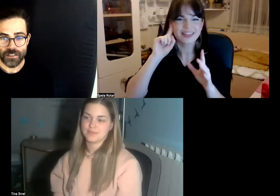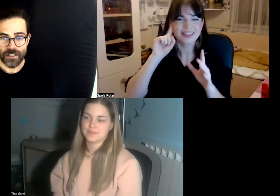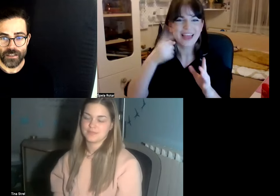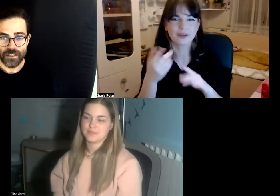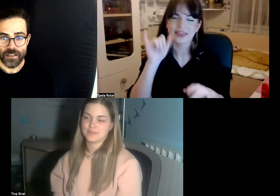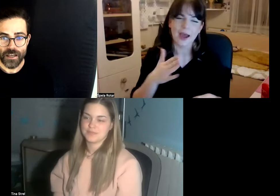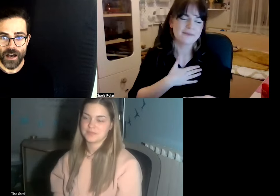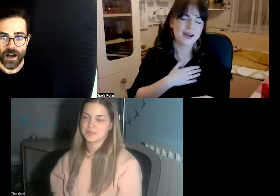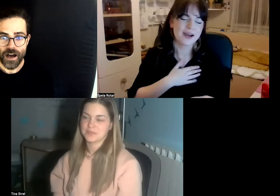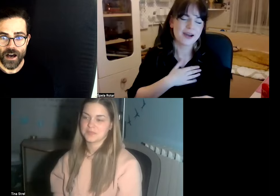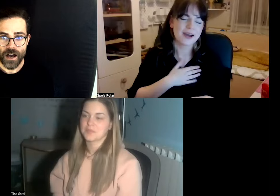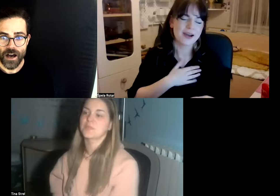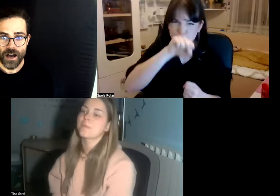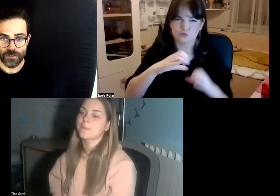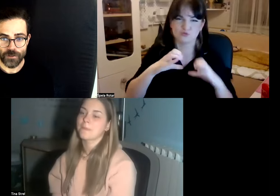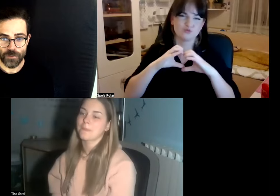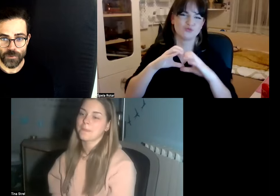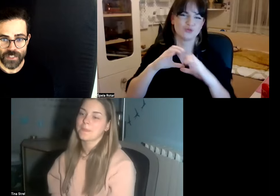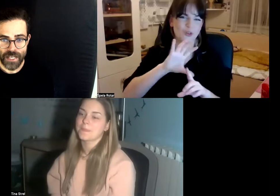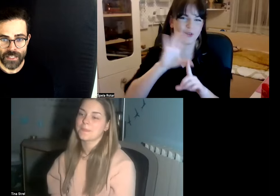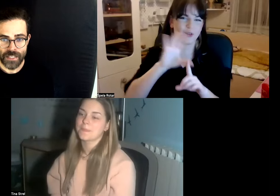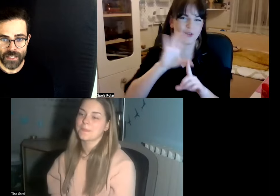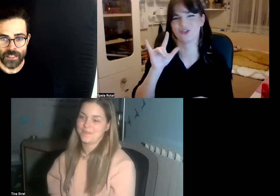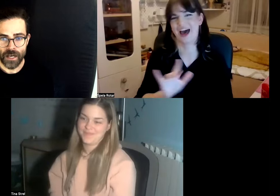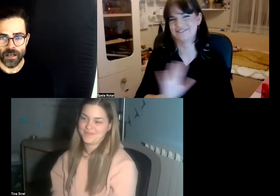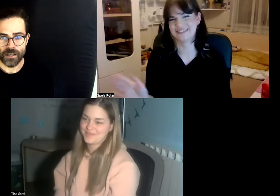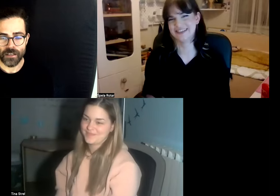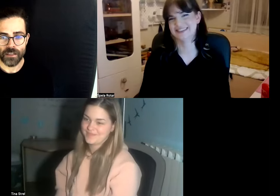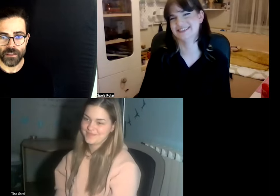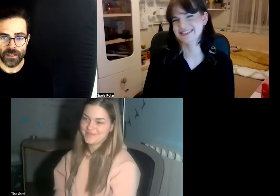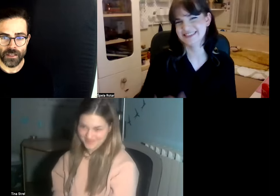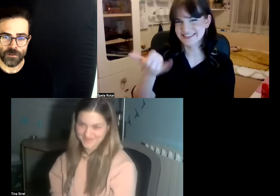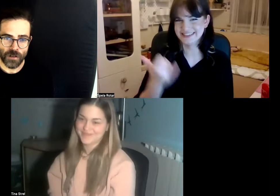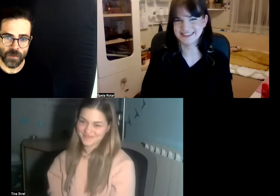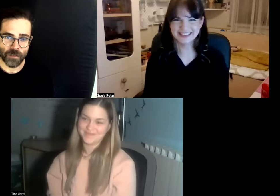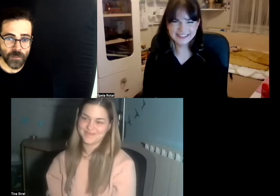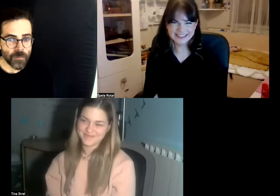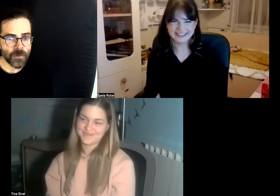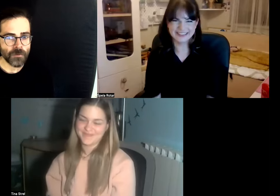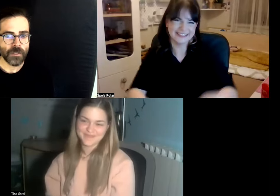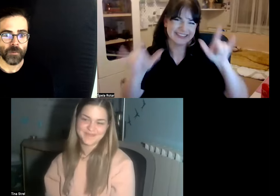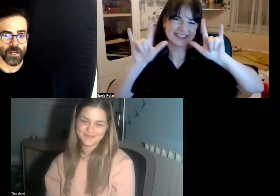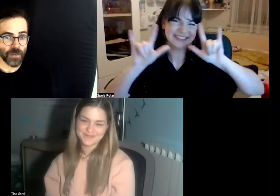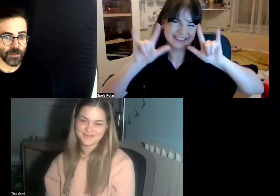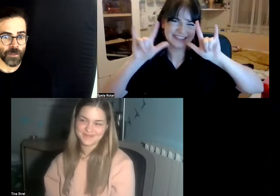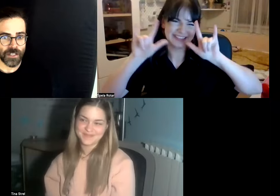that I would like to present I think it's run by great people by a great community